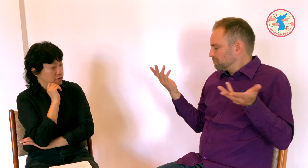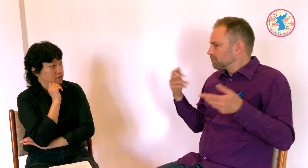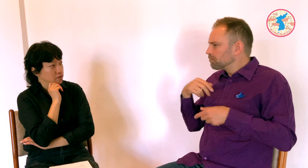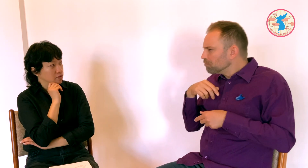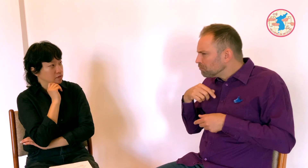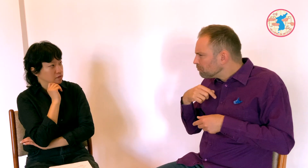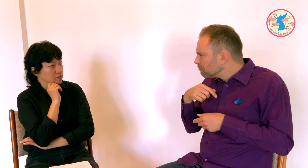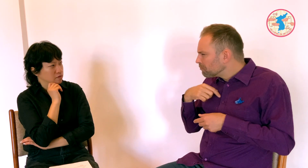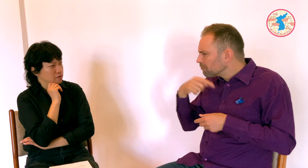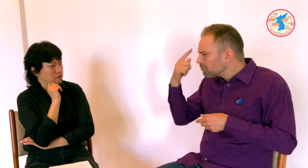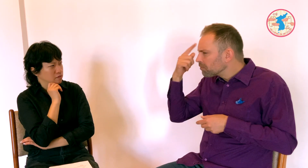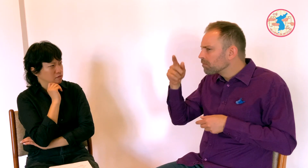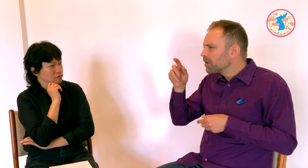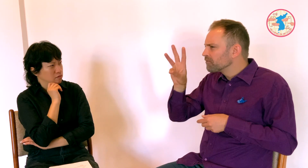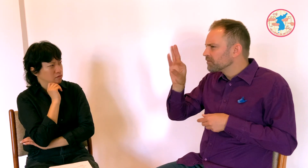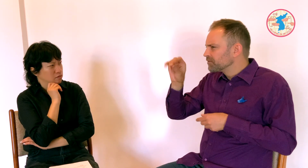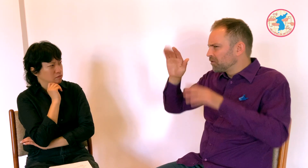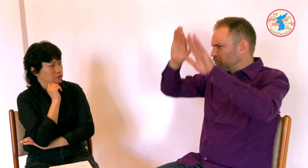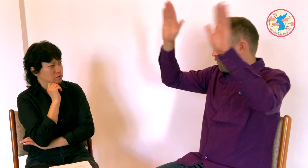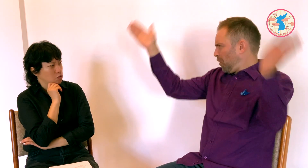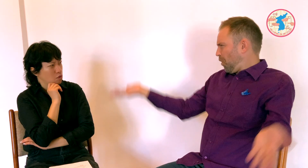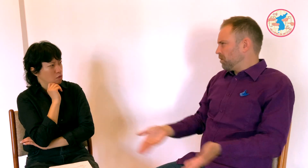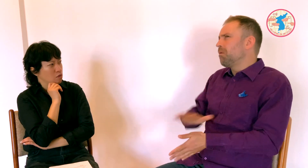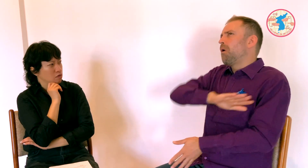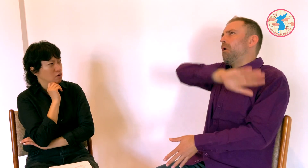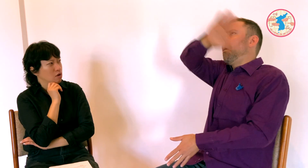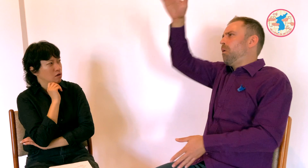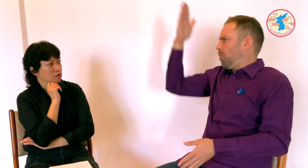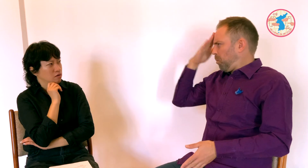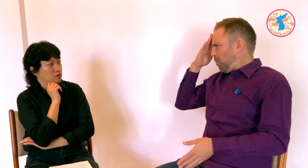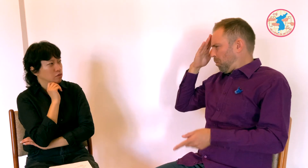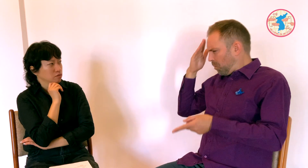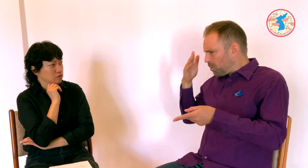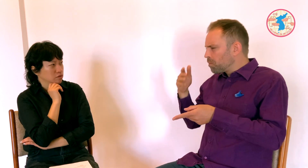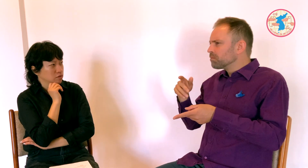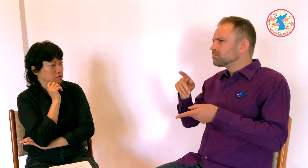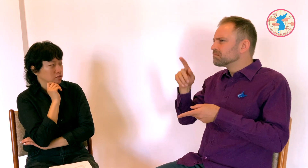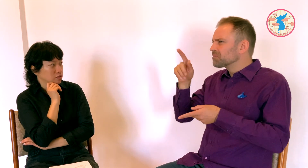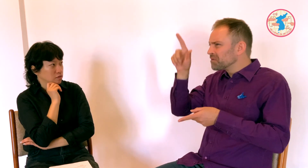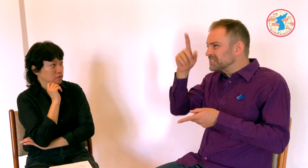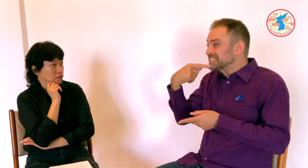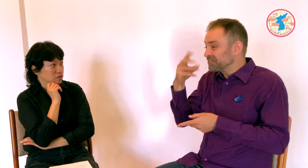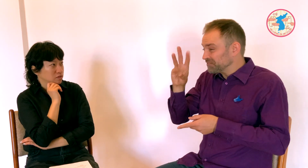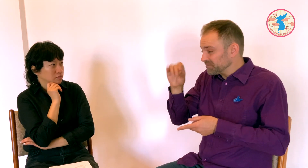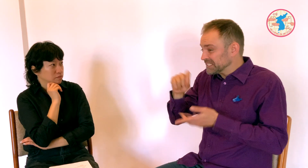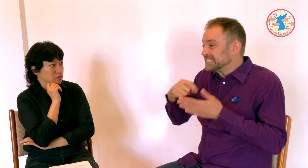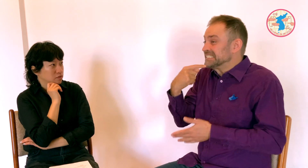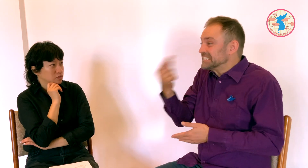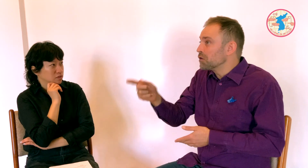Which was bewildered me because WFD's task is to aware of all deaf communities all over the world.